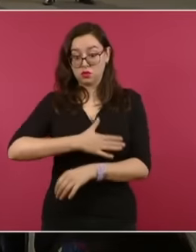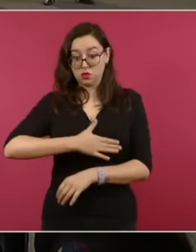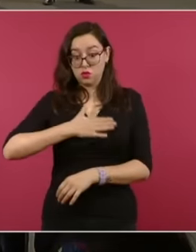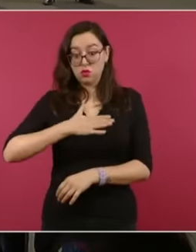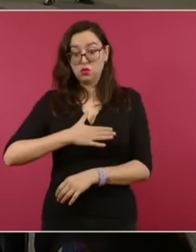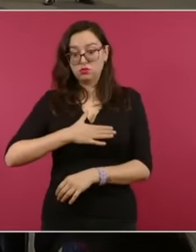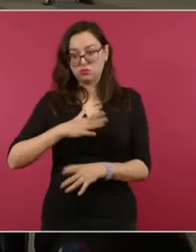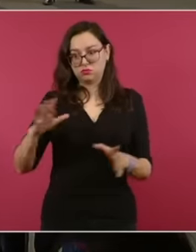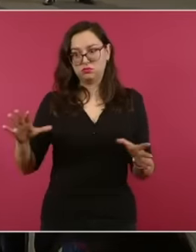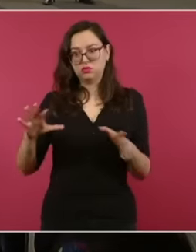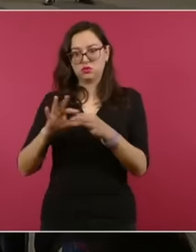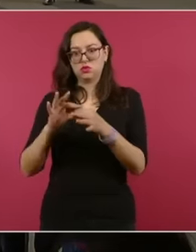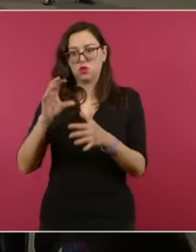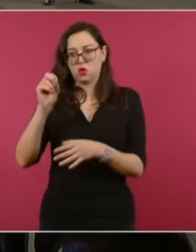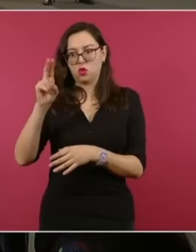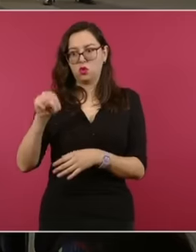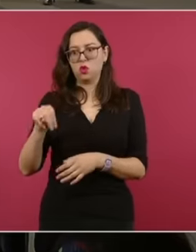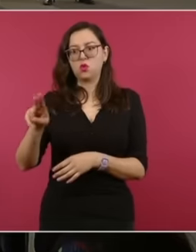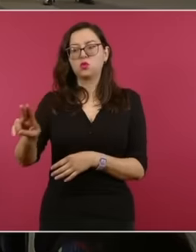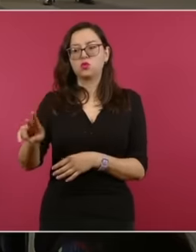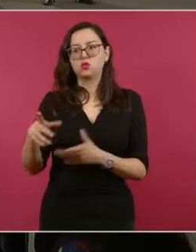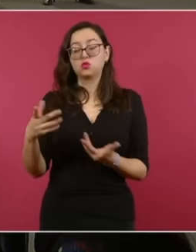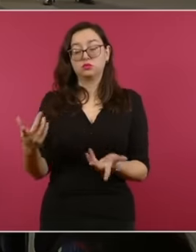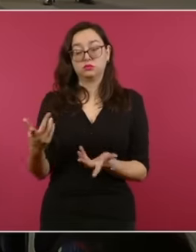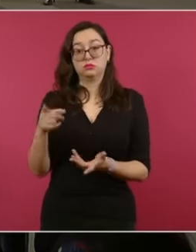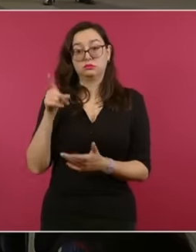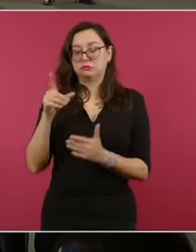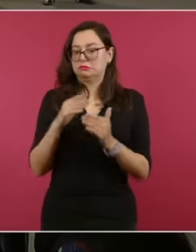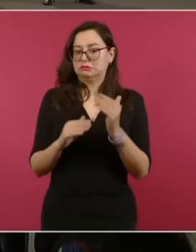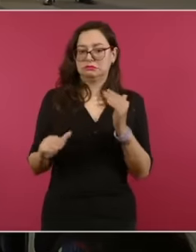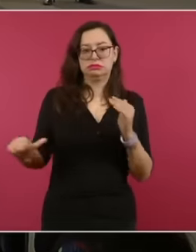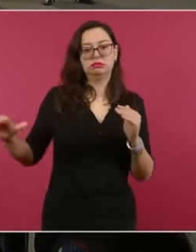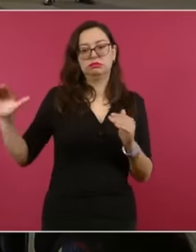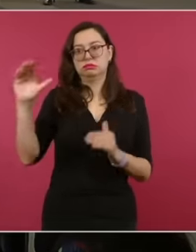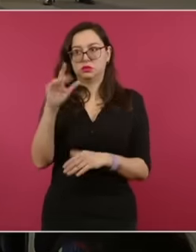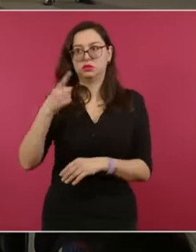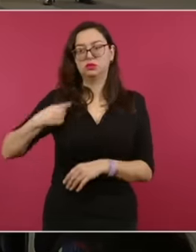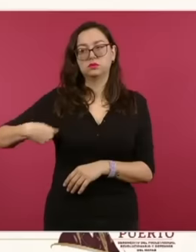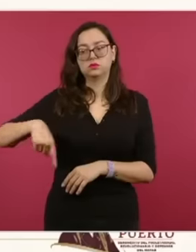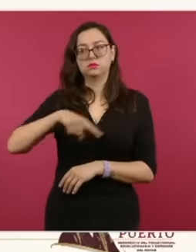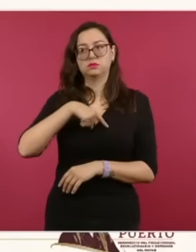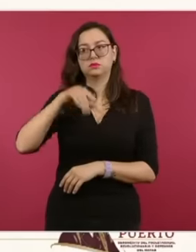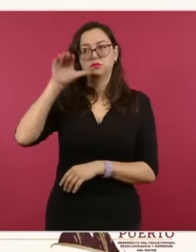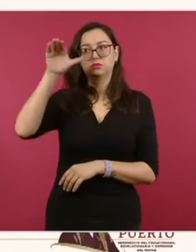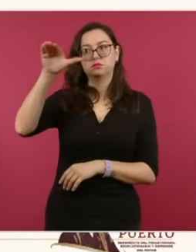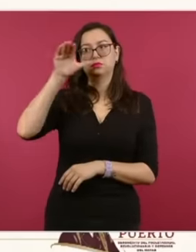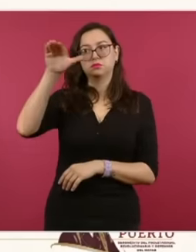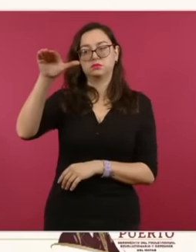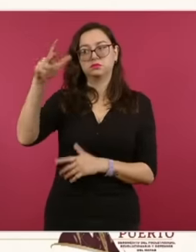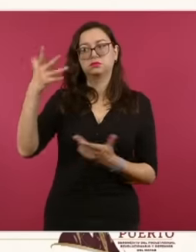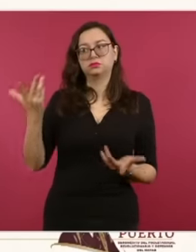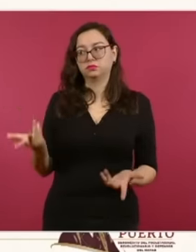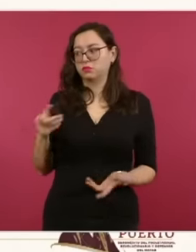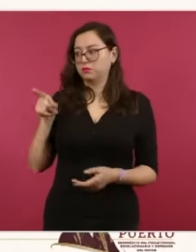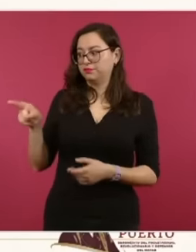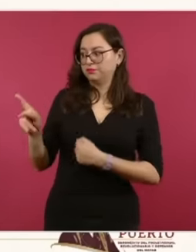to resolve cases between countries and in this case with powers so that events like these